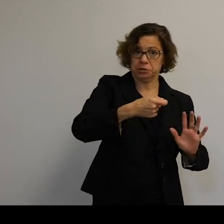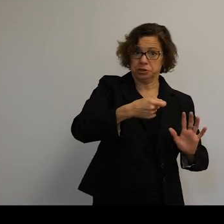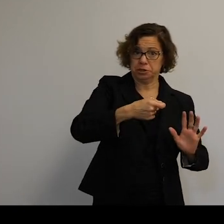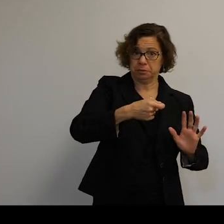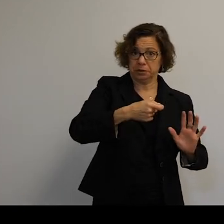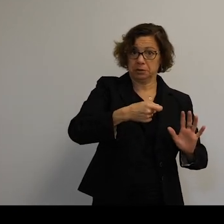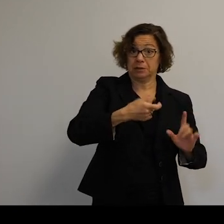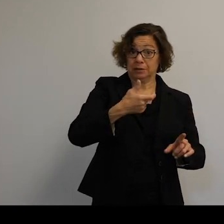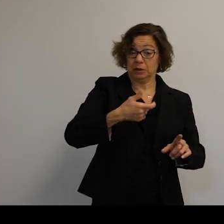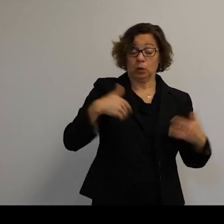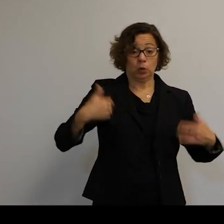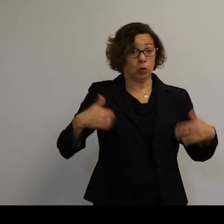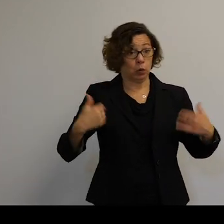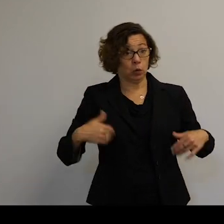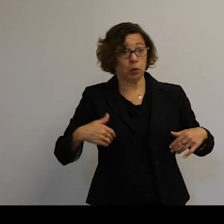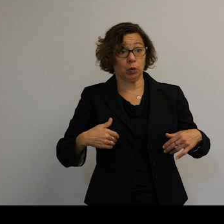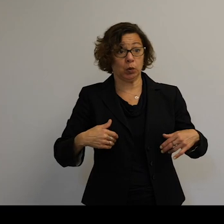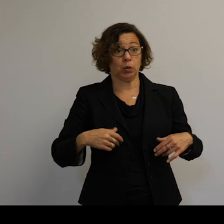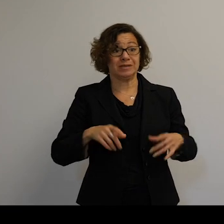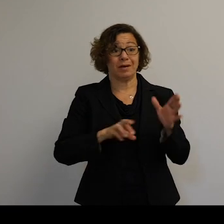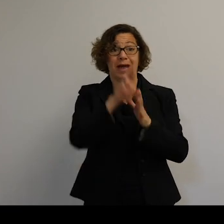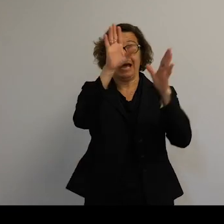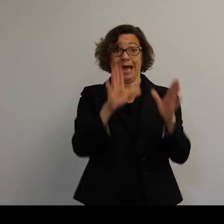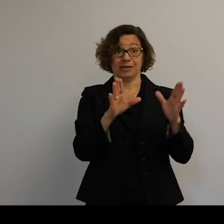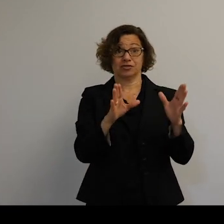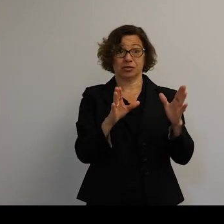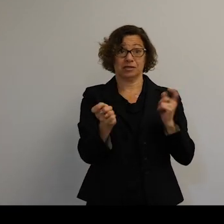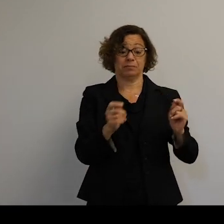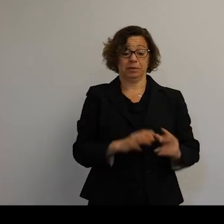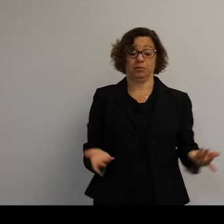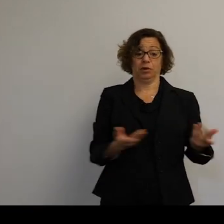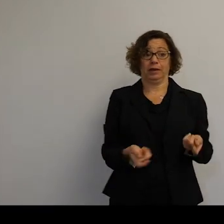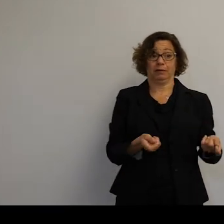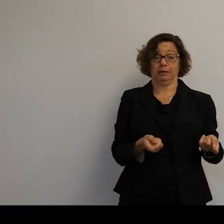enough to-- very highly worried astronauts and ground control about what was going on.